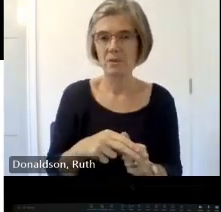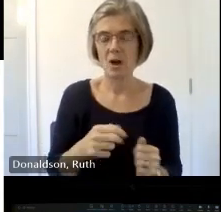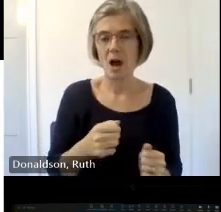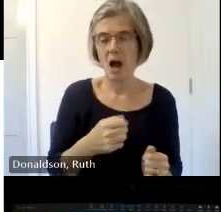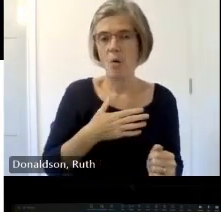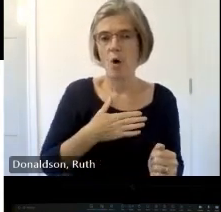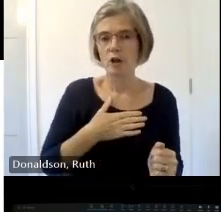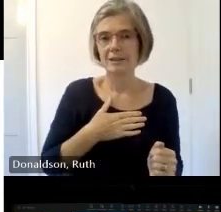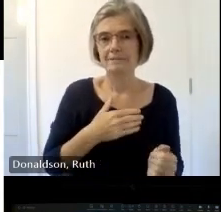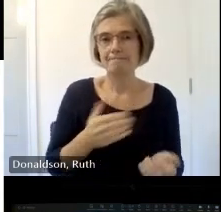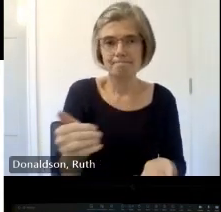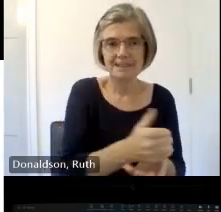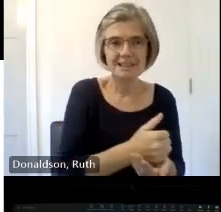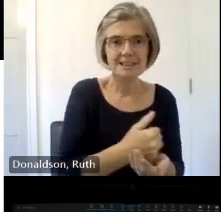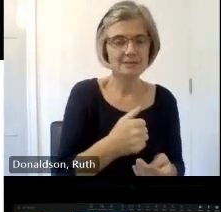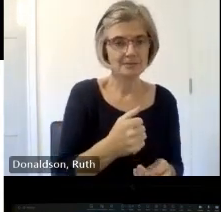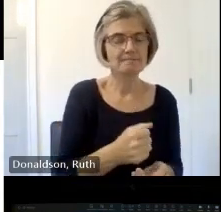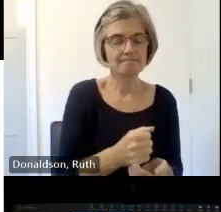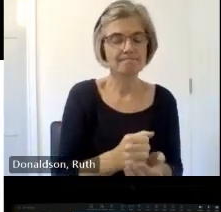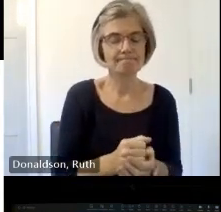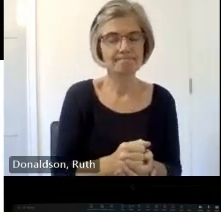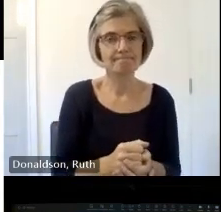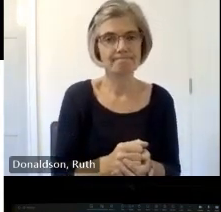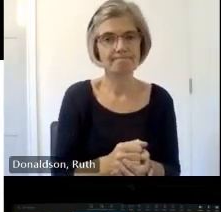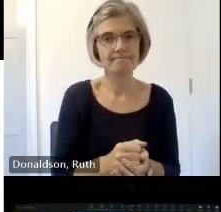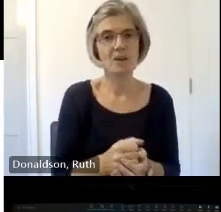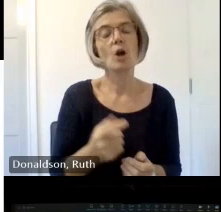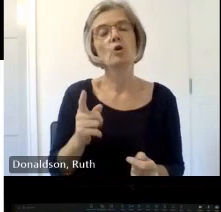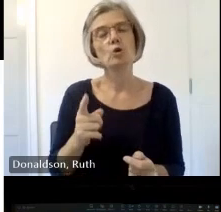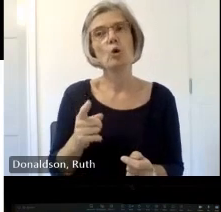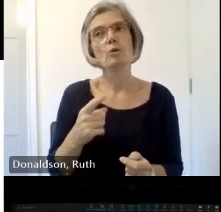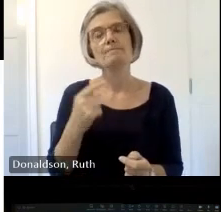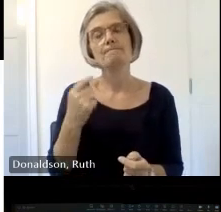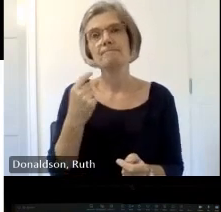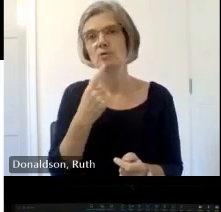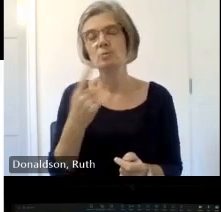think the simple answer that is we don't want the buildings we're not the Church of Scotland um so